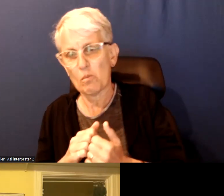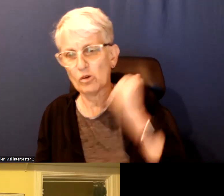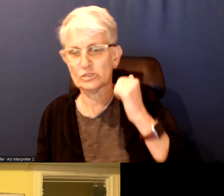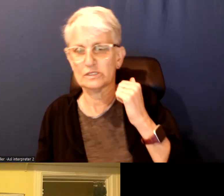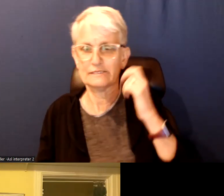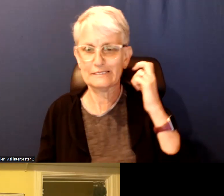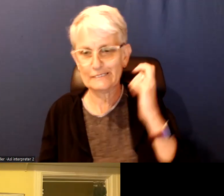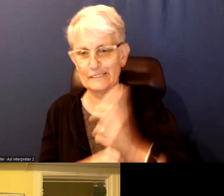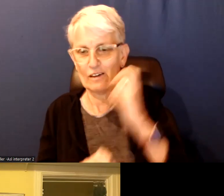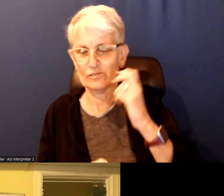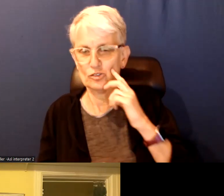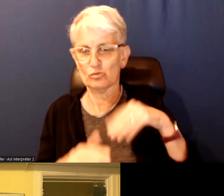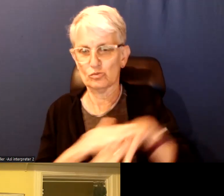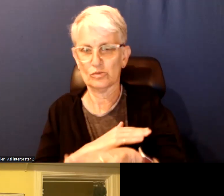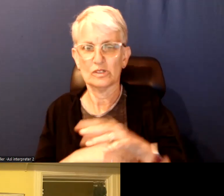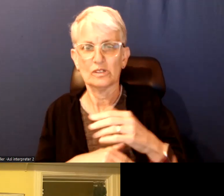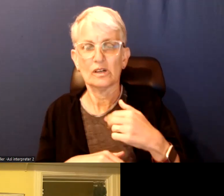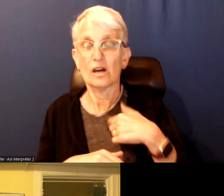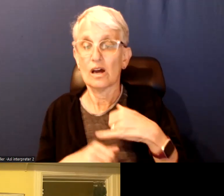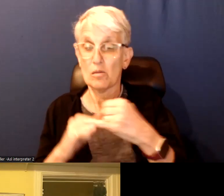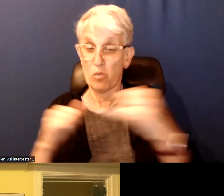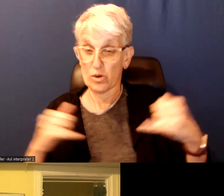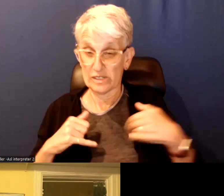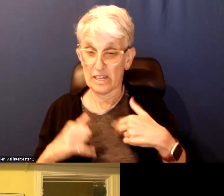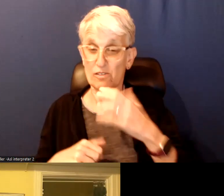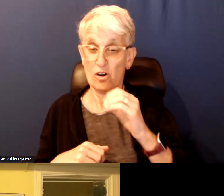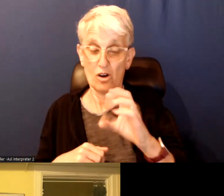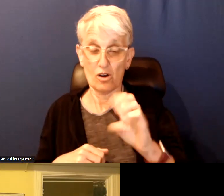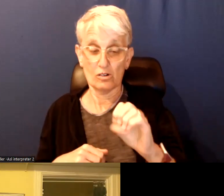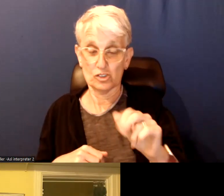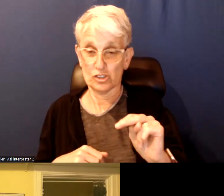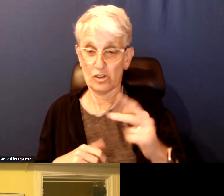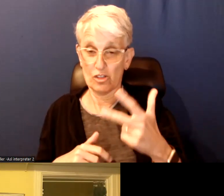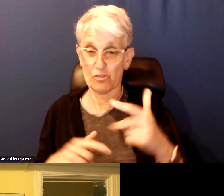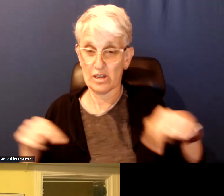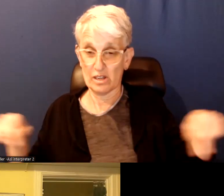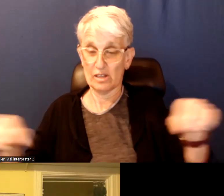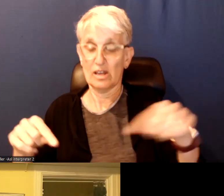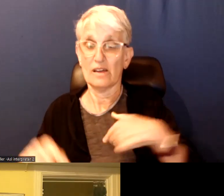Our borders we have oceans on three sides and we have the United States as our land border country.